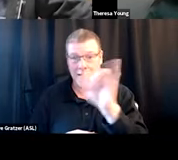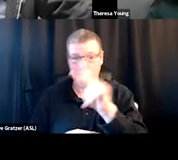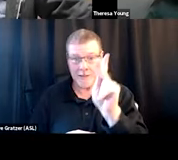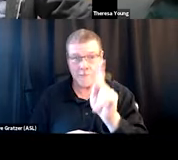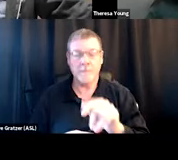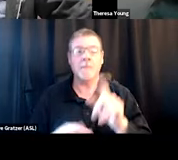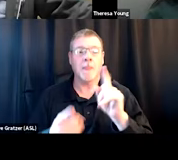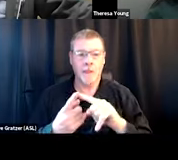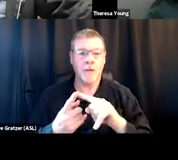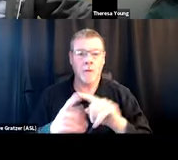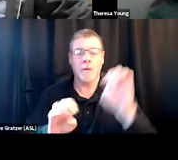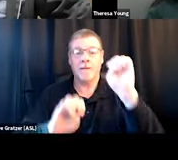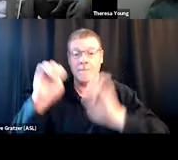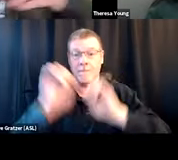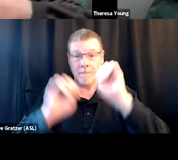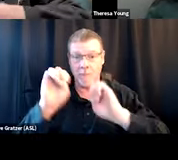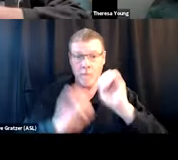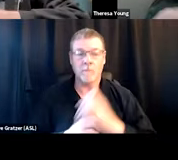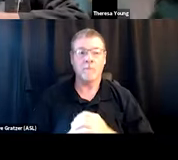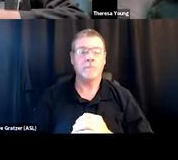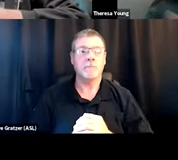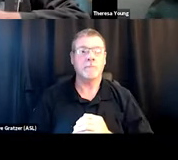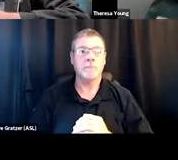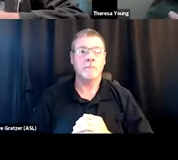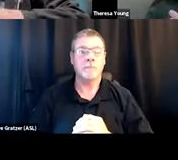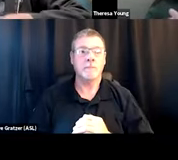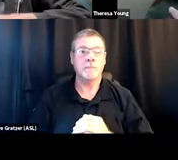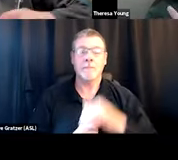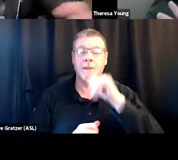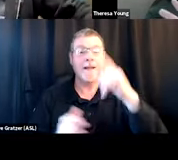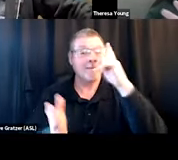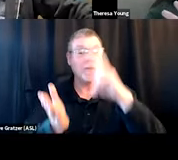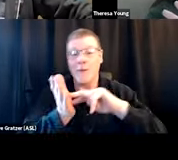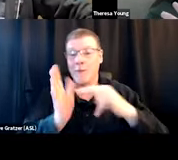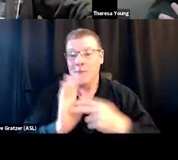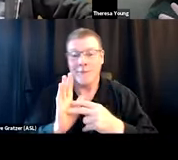to do the evaluation, not just for the purposes of your certificate,